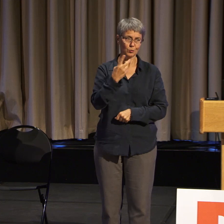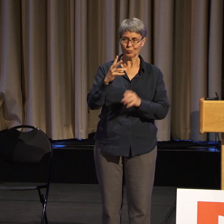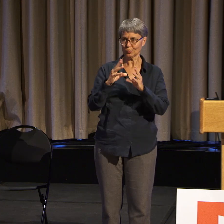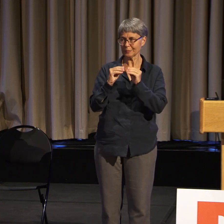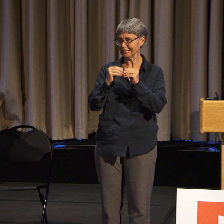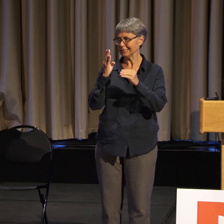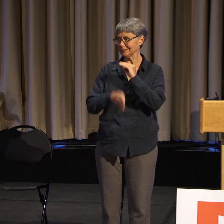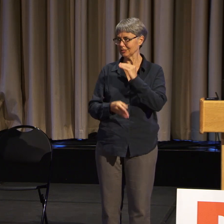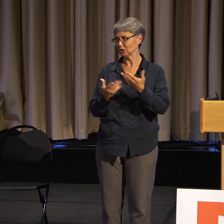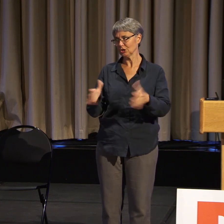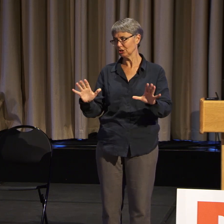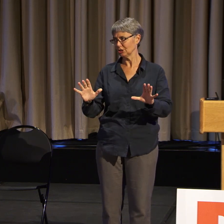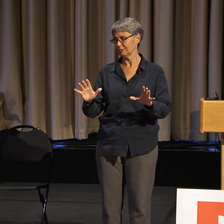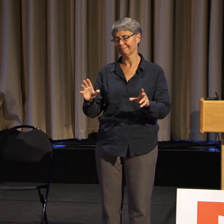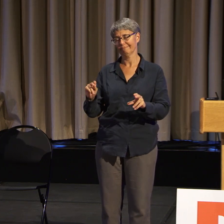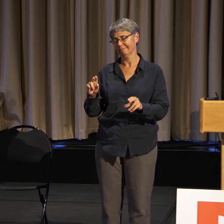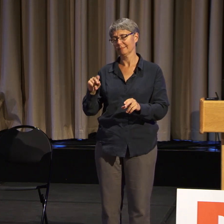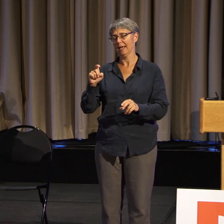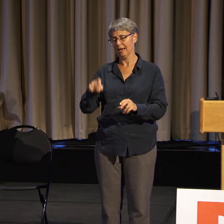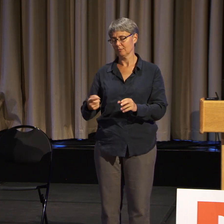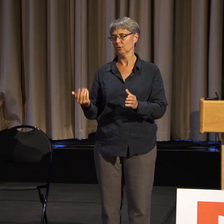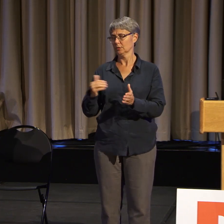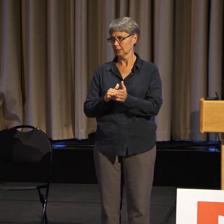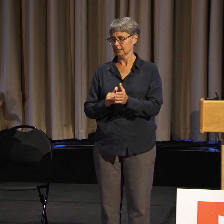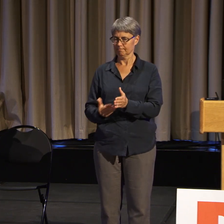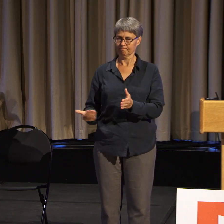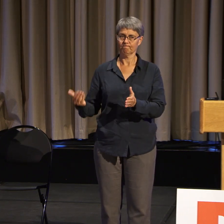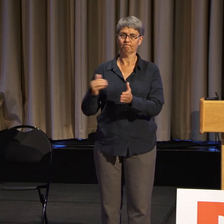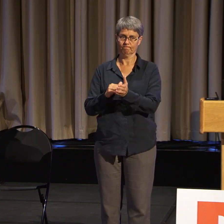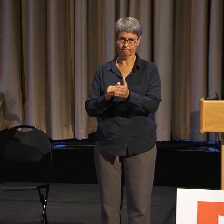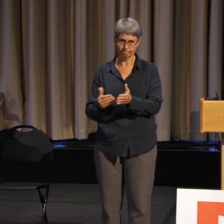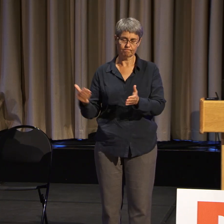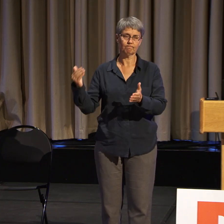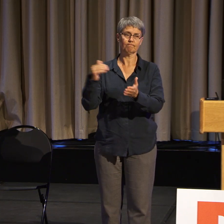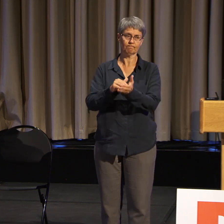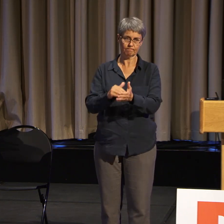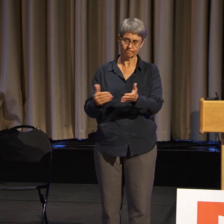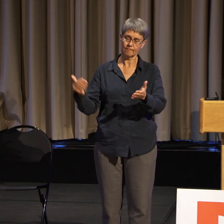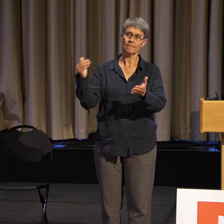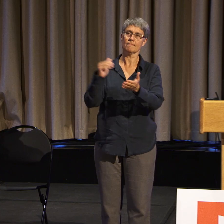This is long term. It's ongoing because we're looking